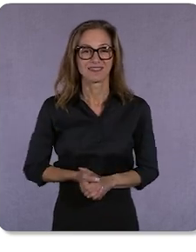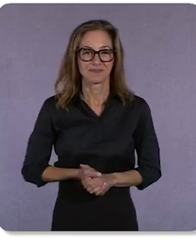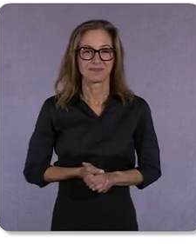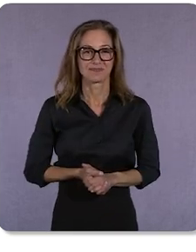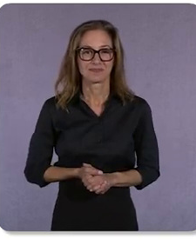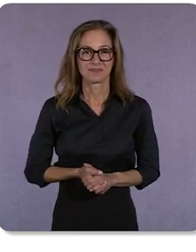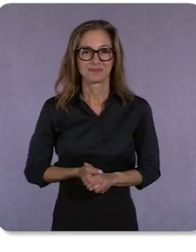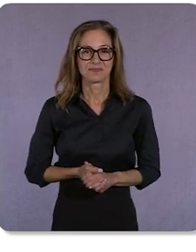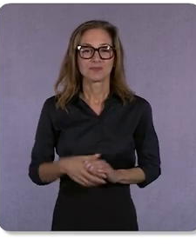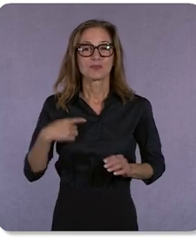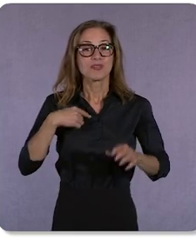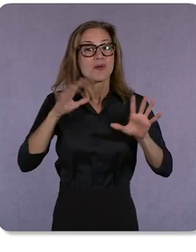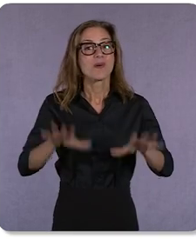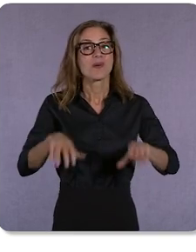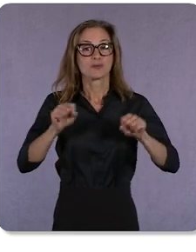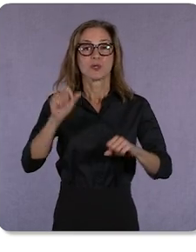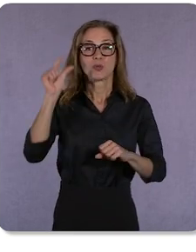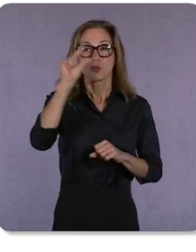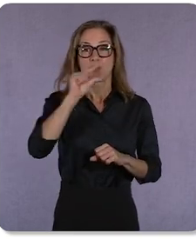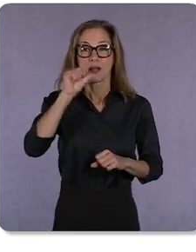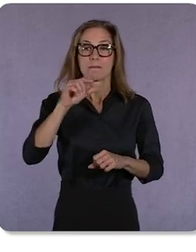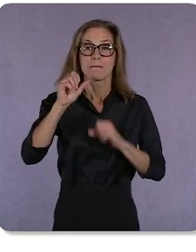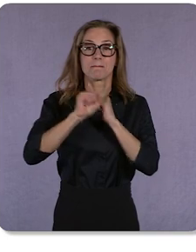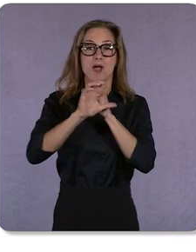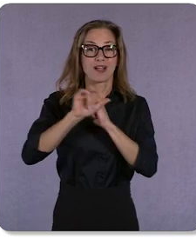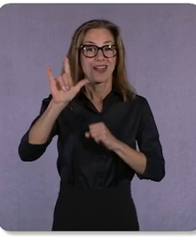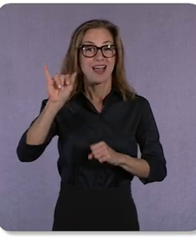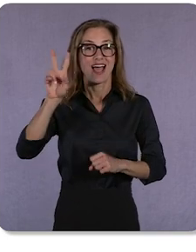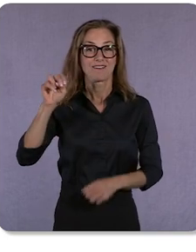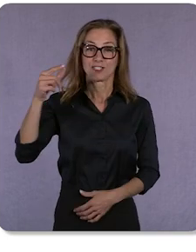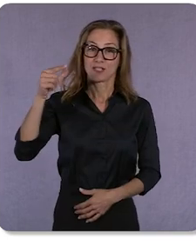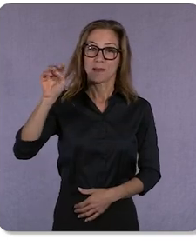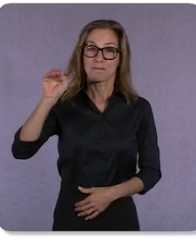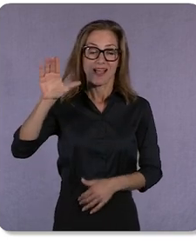We host Google Marketing Live to unveil new technology and to share